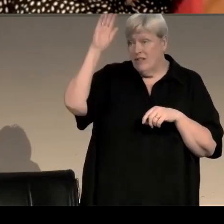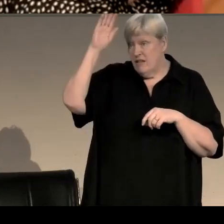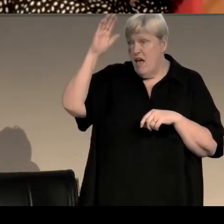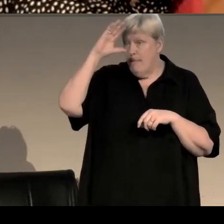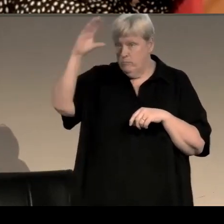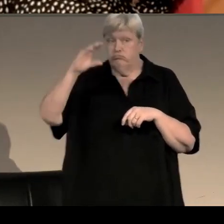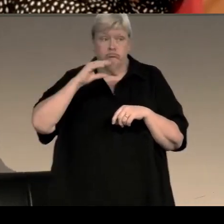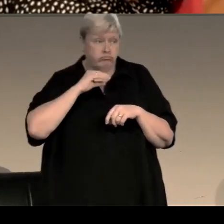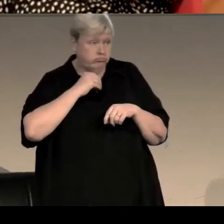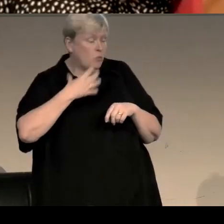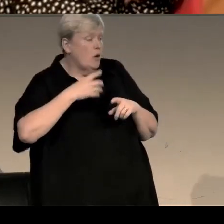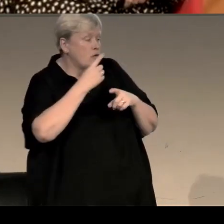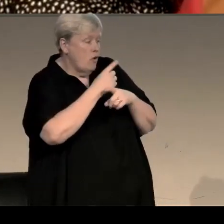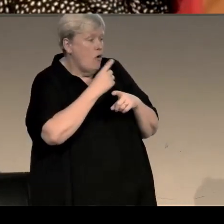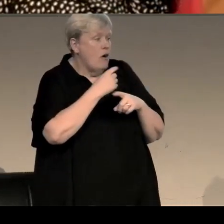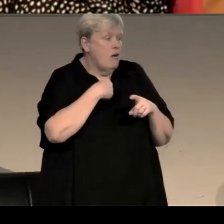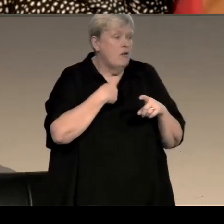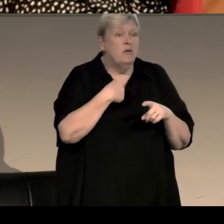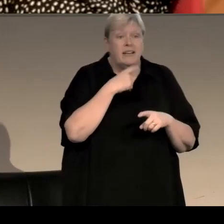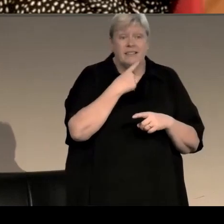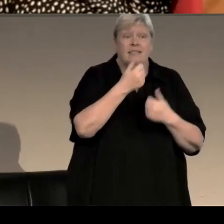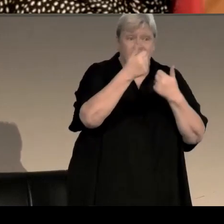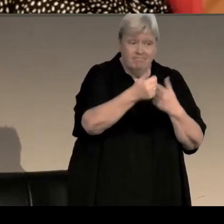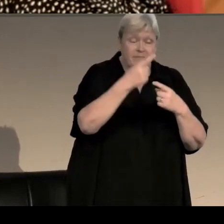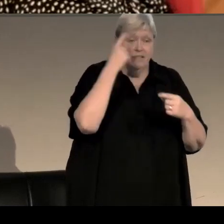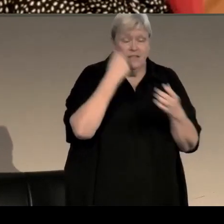want to talk and then when you're called upon if you just press that button, that will mean that